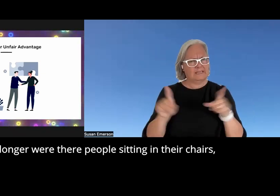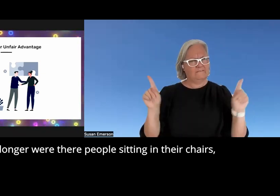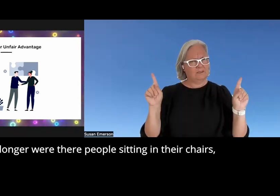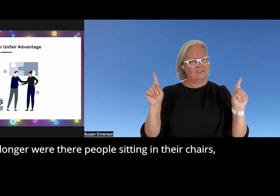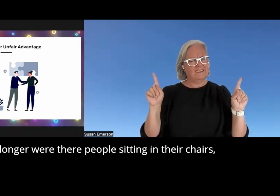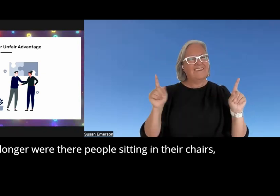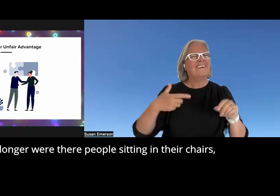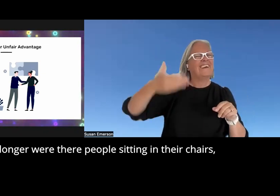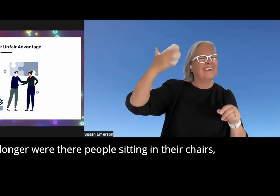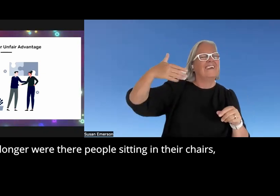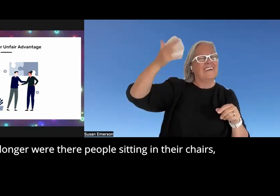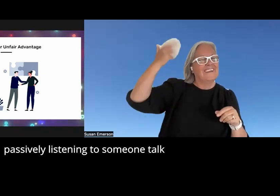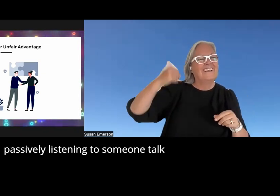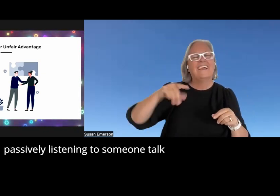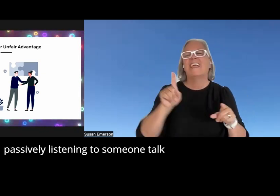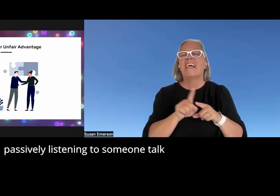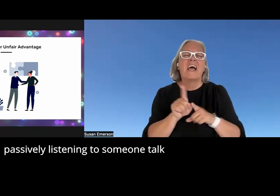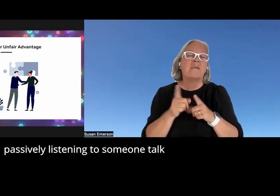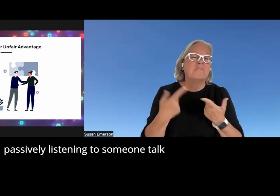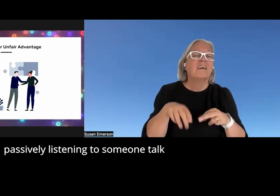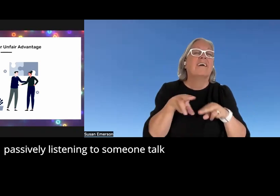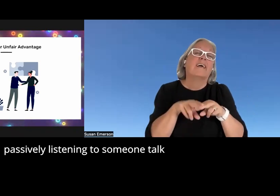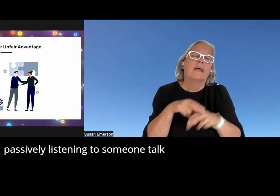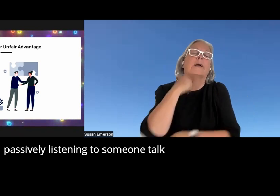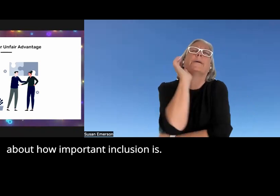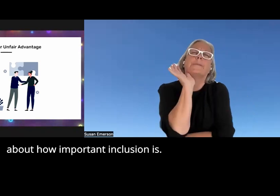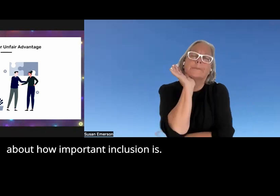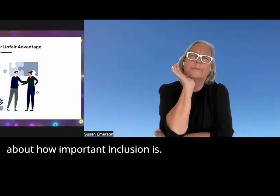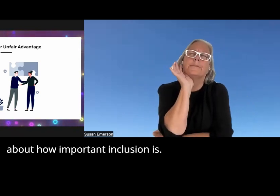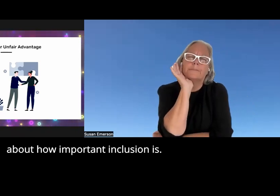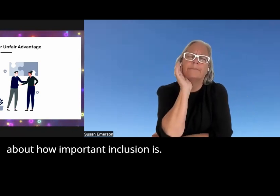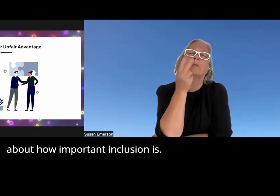there people sitting in their chairs passively listening to someone talk about how important